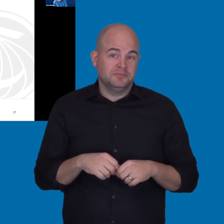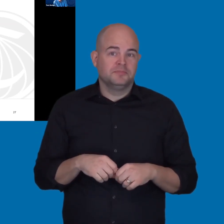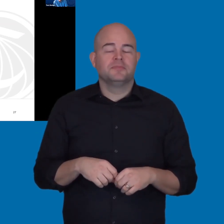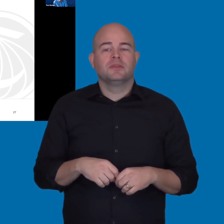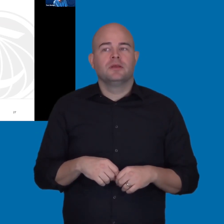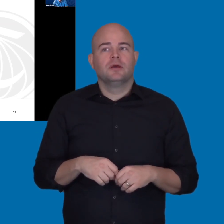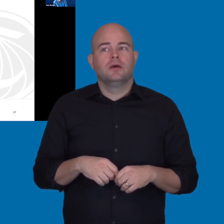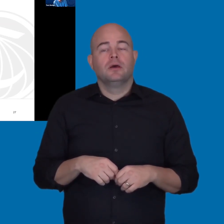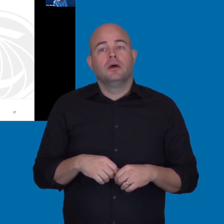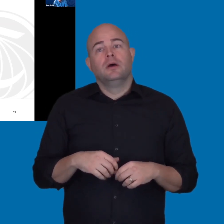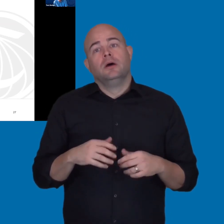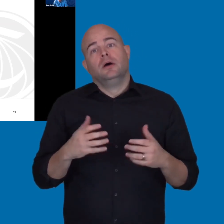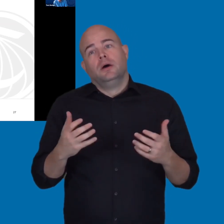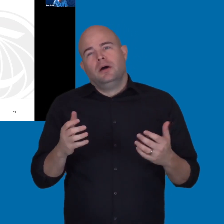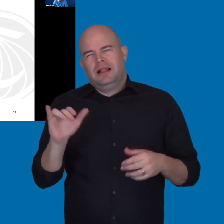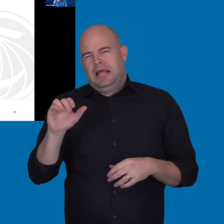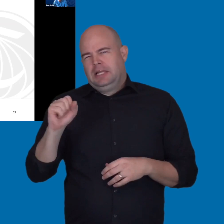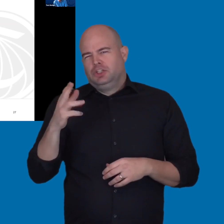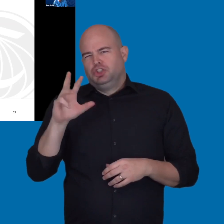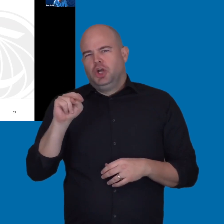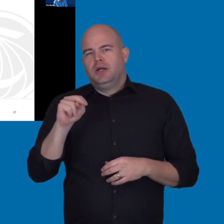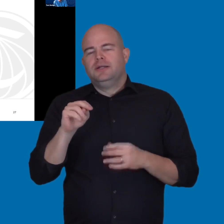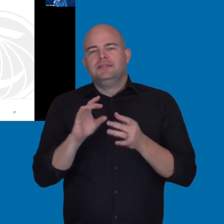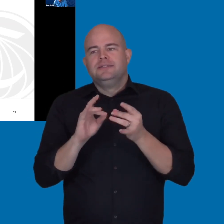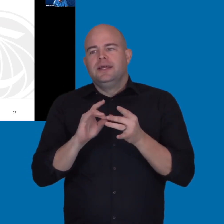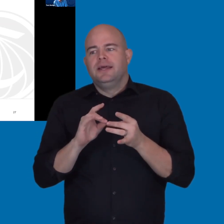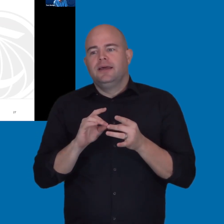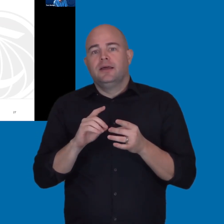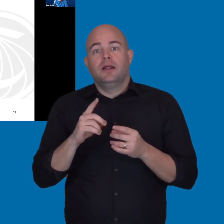And as Sean mentioned, you find another product, if it's possible, right?